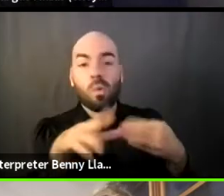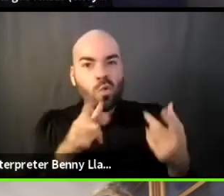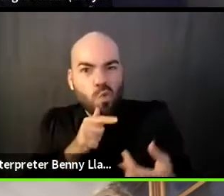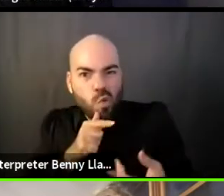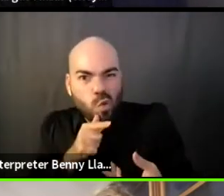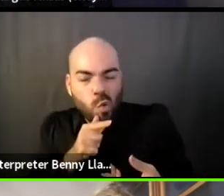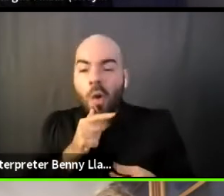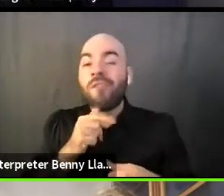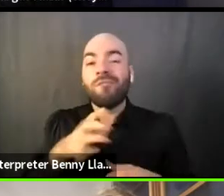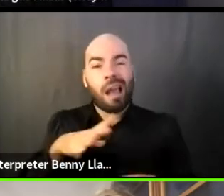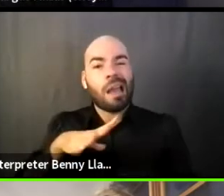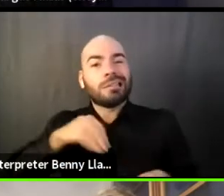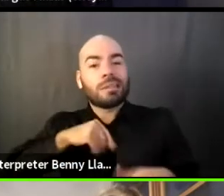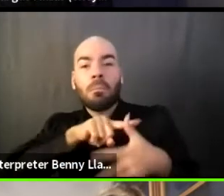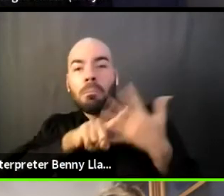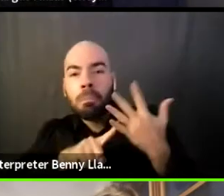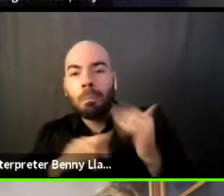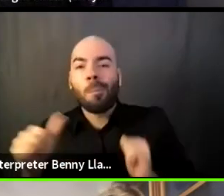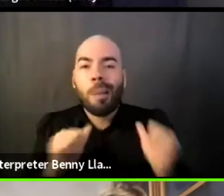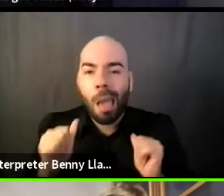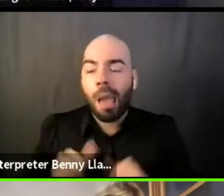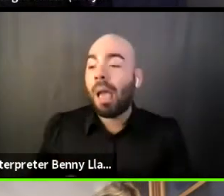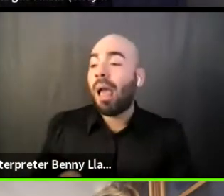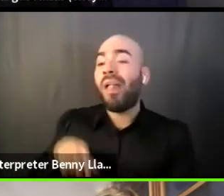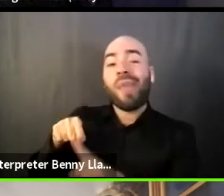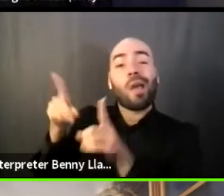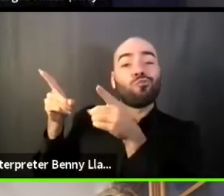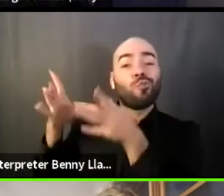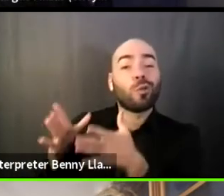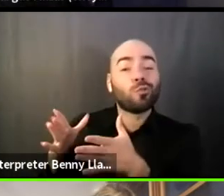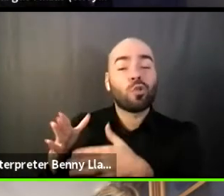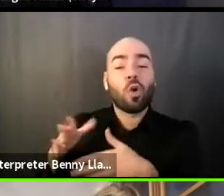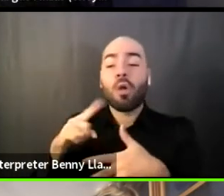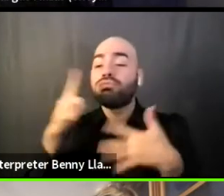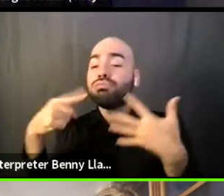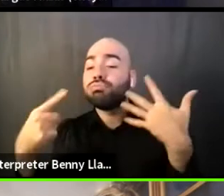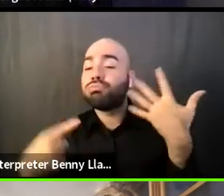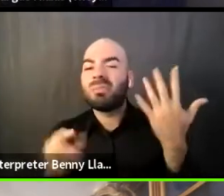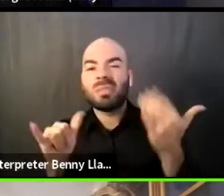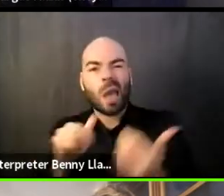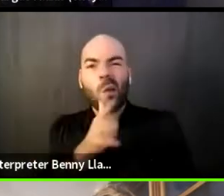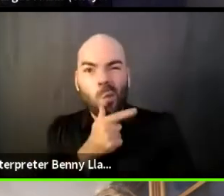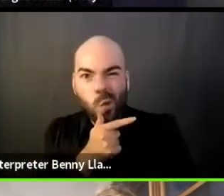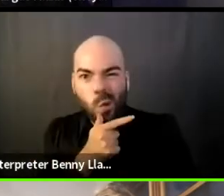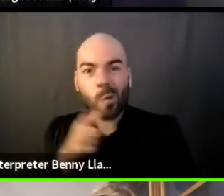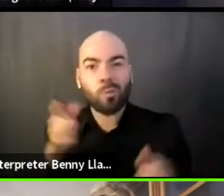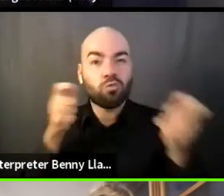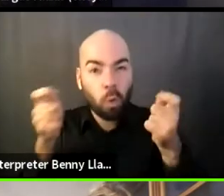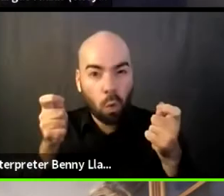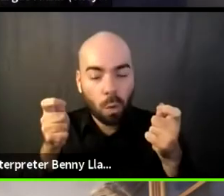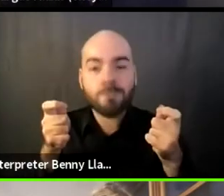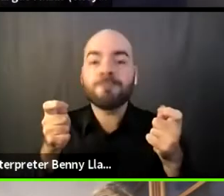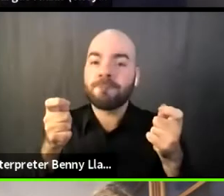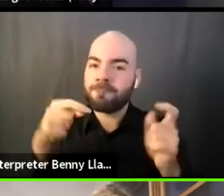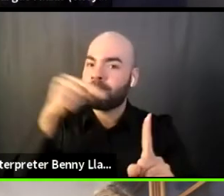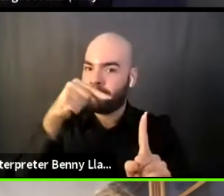and really just perpetuating their own networks in a large sense, the folks that they have had connections with, which frankly,